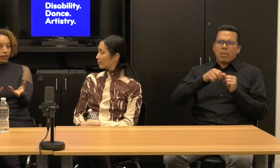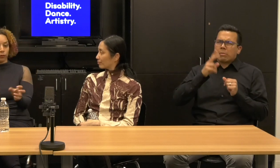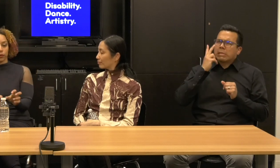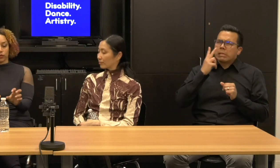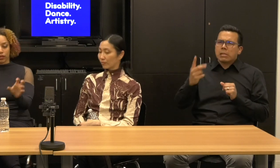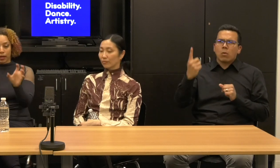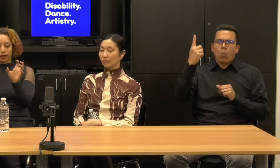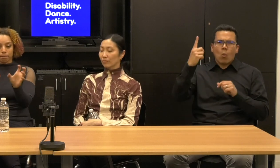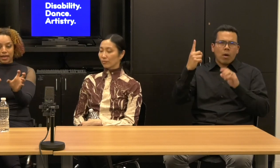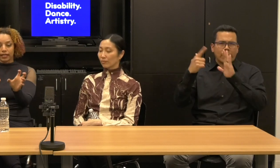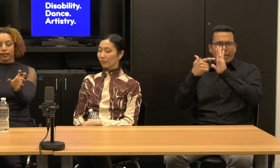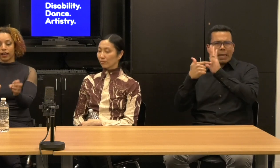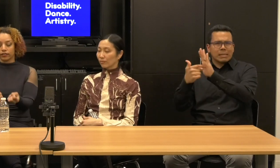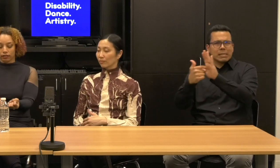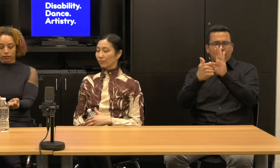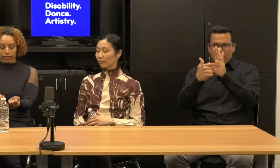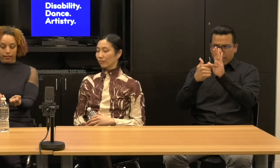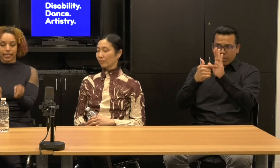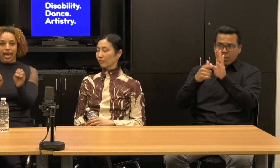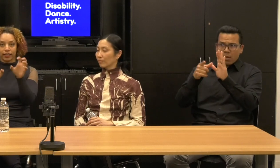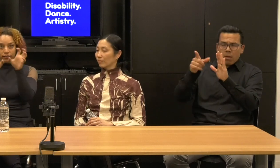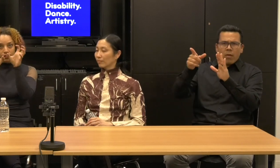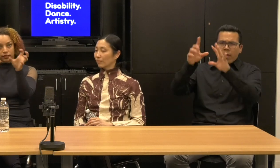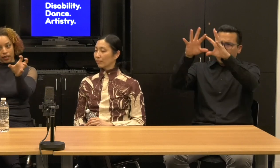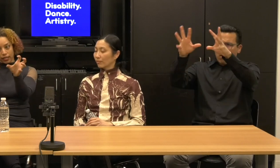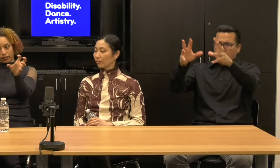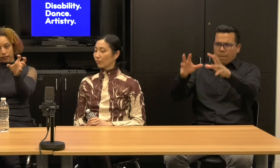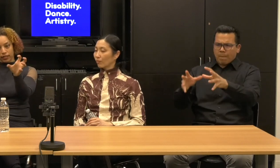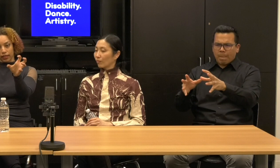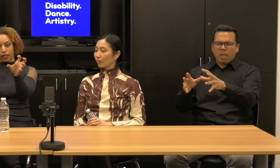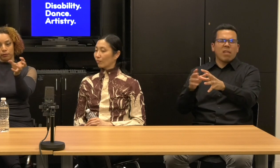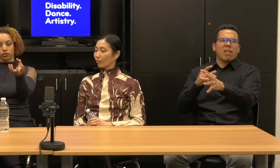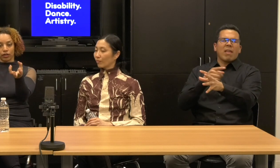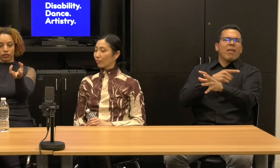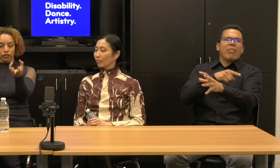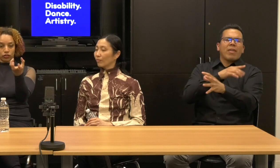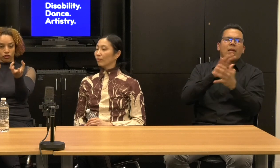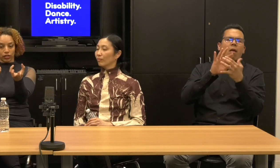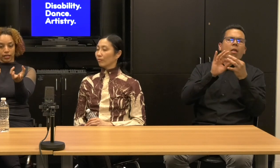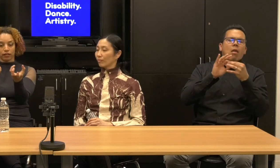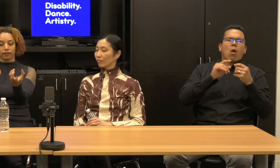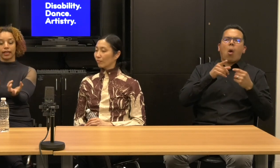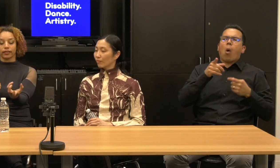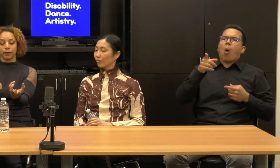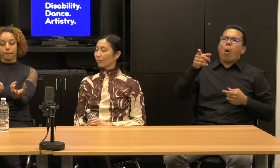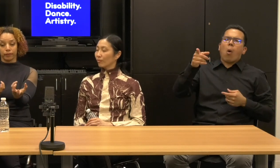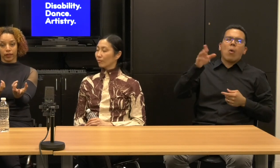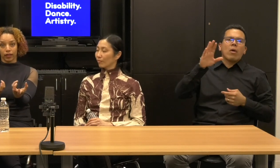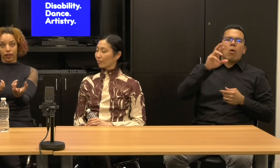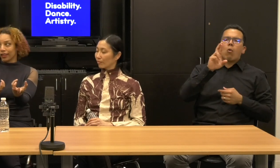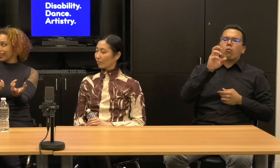an exhibit that was medicalizing Rodin's hands and diagnosing them and trying to surgically correct them.